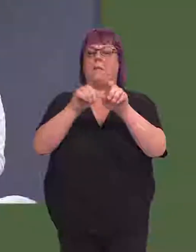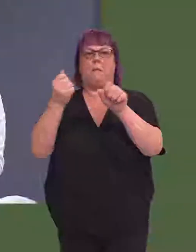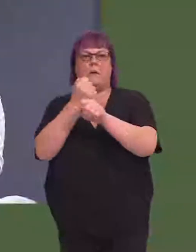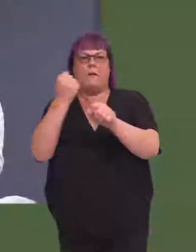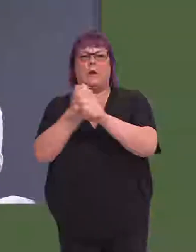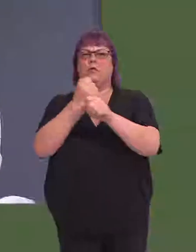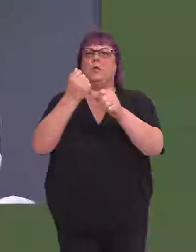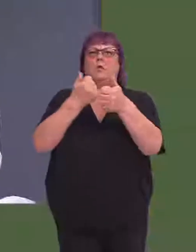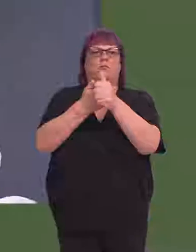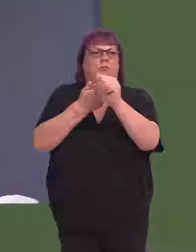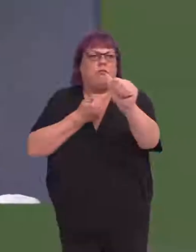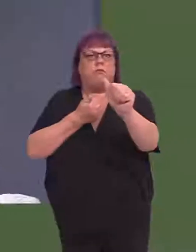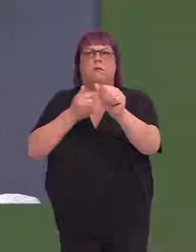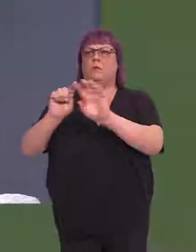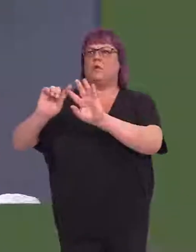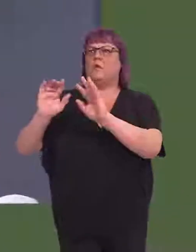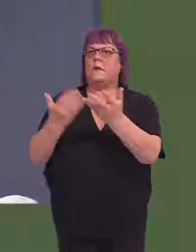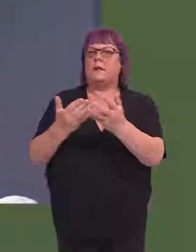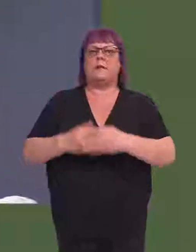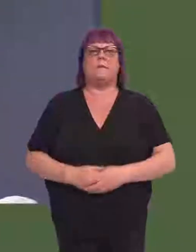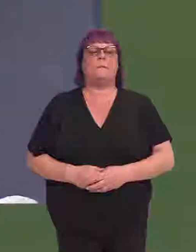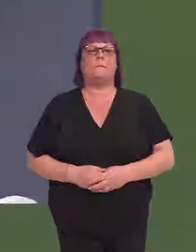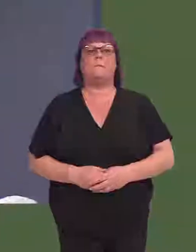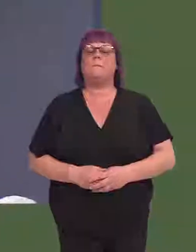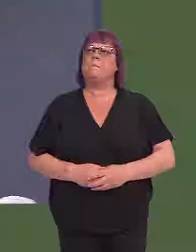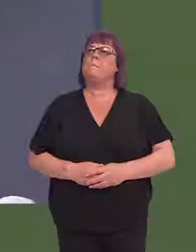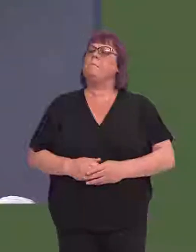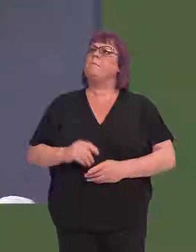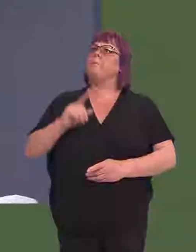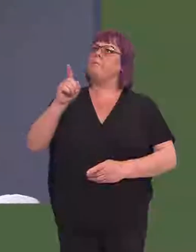sectors like manufacturing, public services and now an ever stronger retail offer.